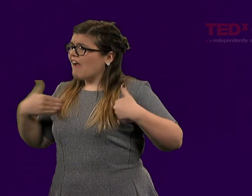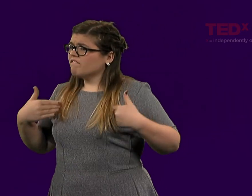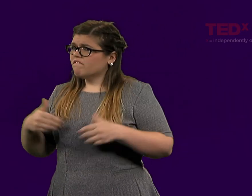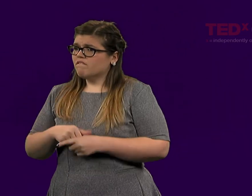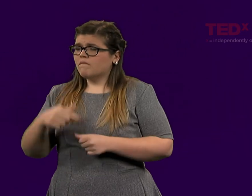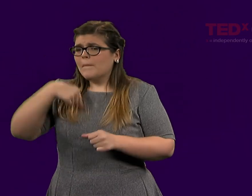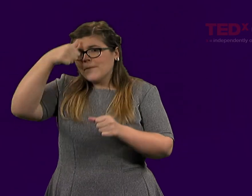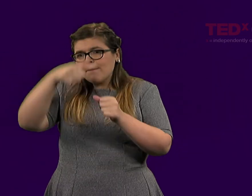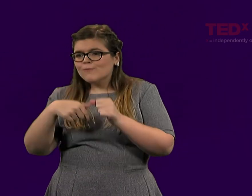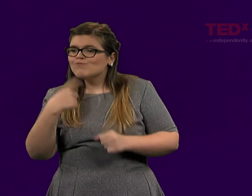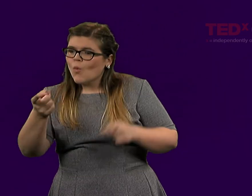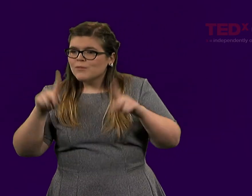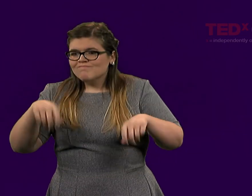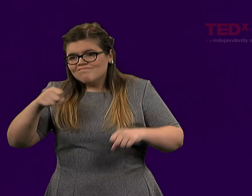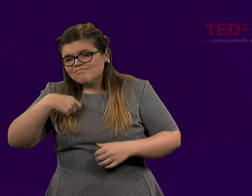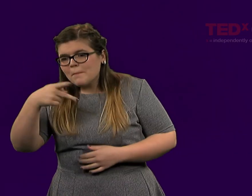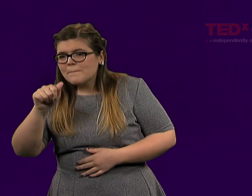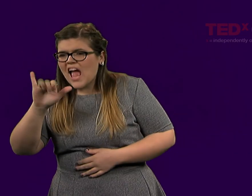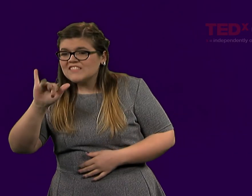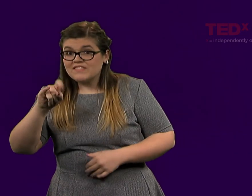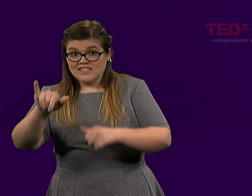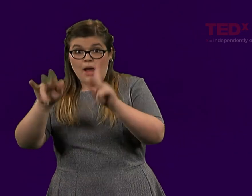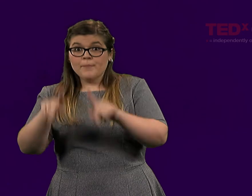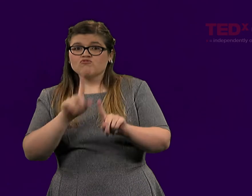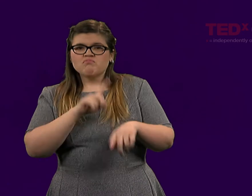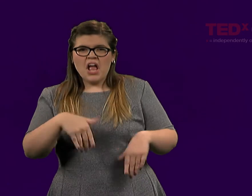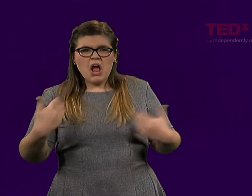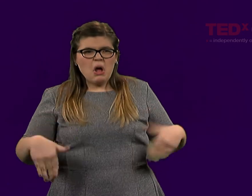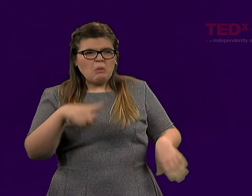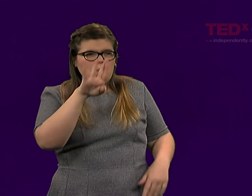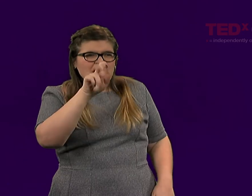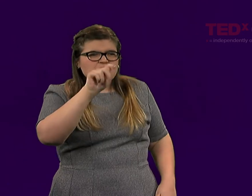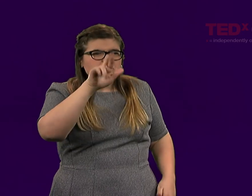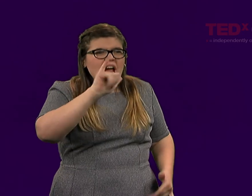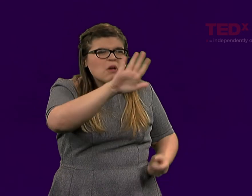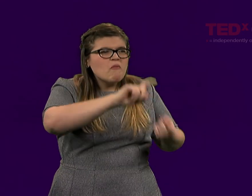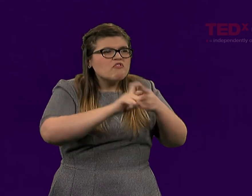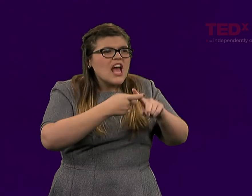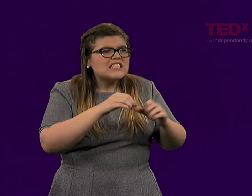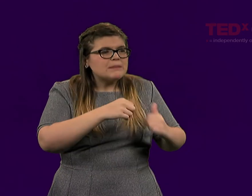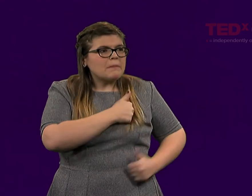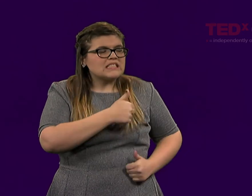and I remember telling them I was a pacifist, and I remember them saying you're betraying your friends